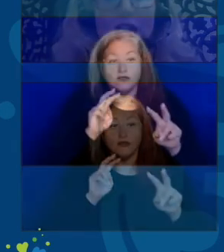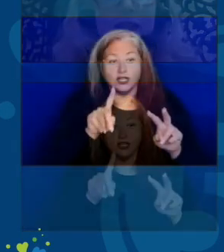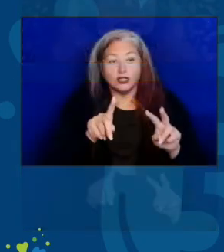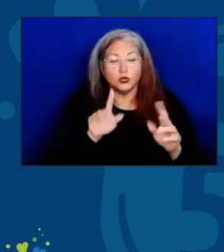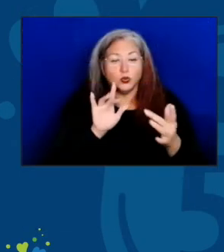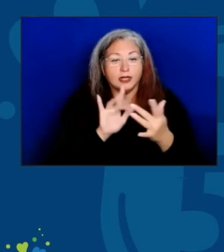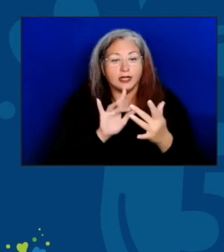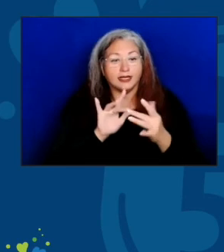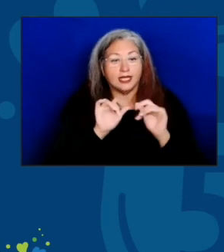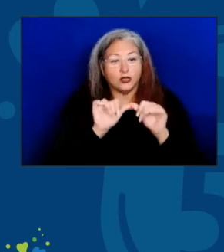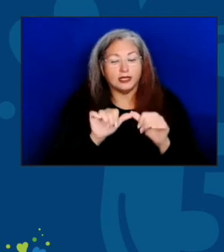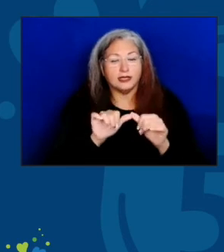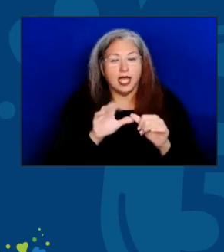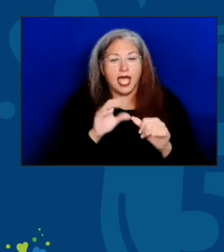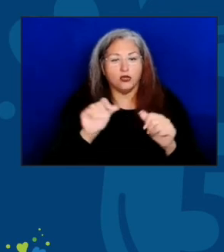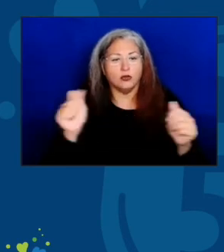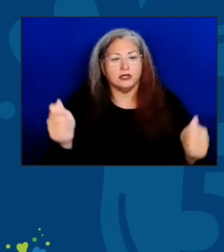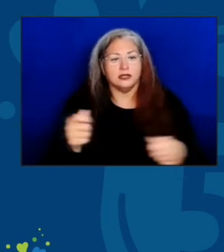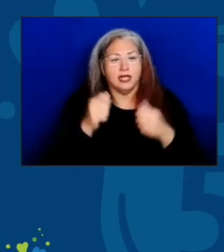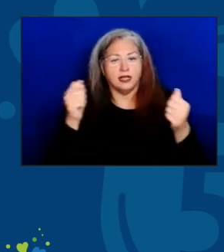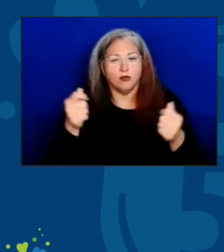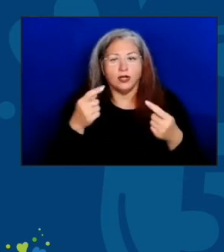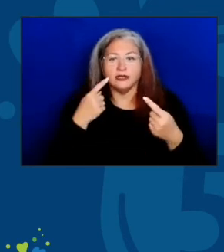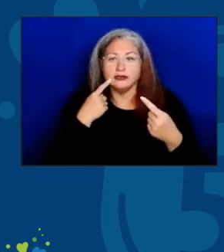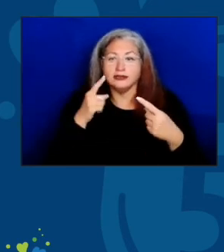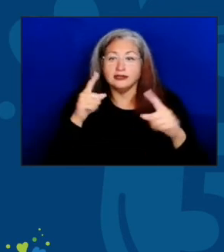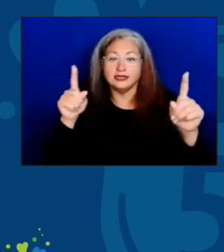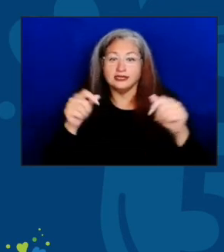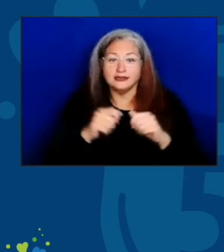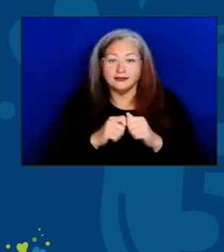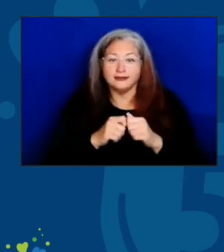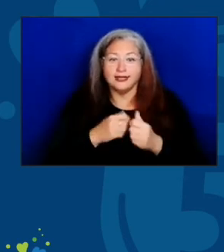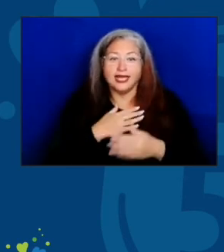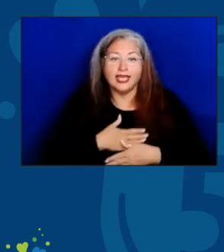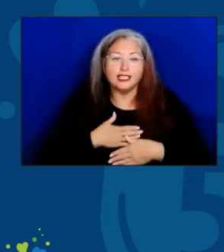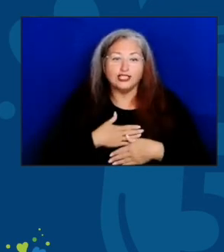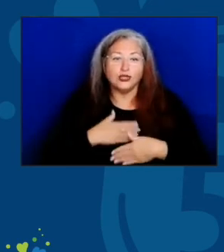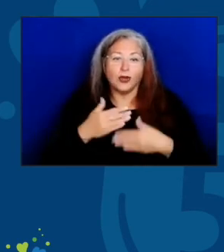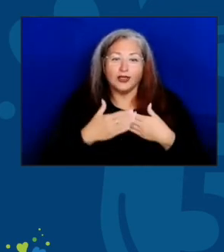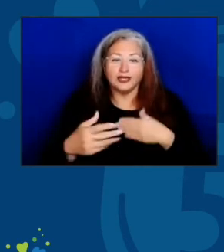and continuing to celebrate successes. Enjoy the rest of your day. Thank you.